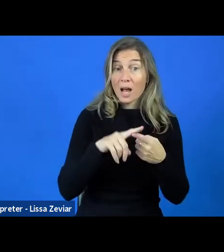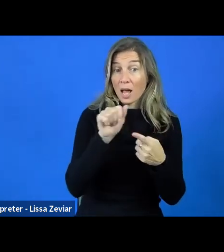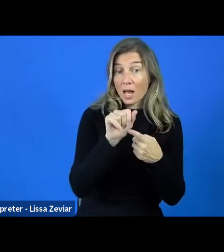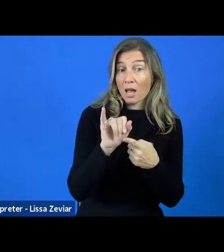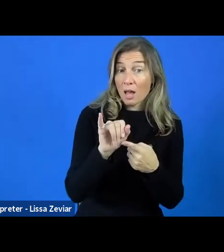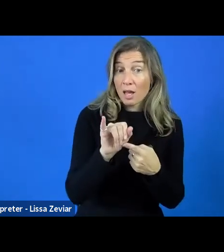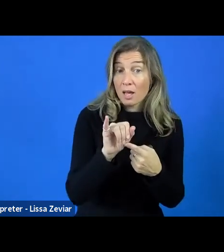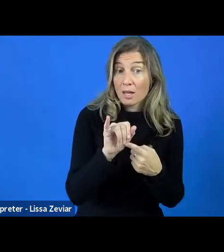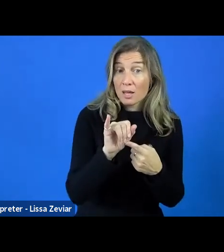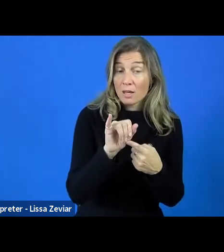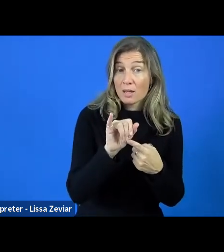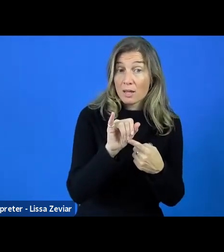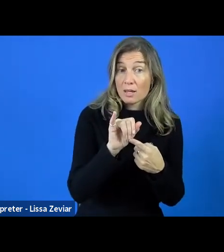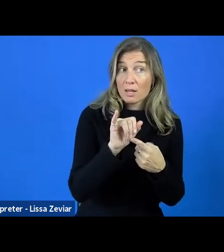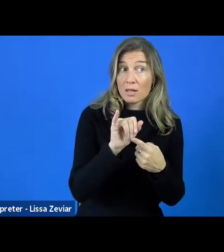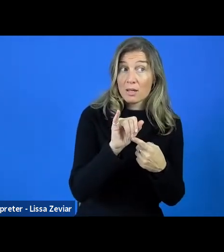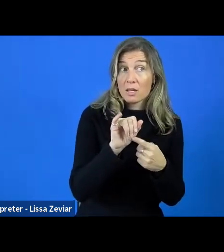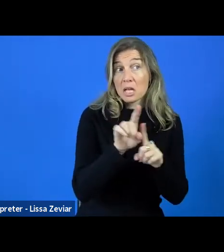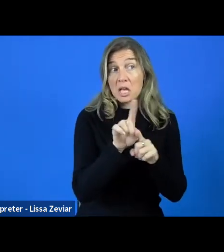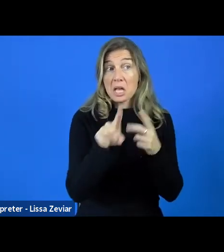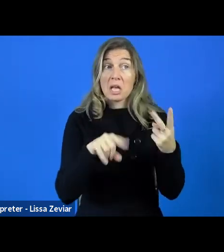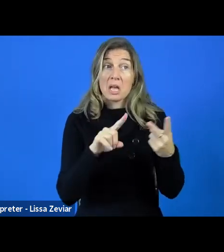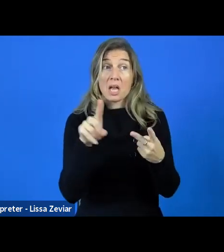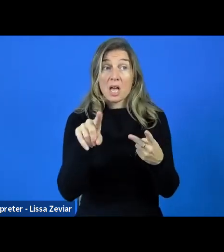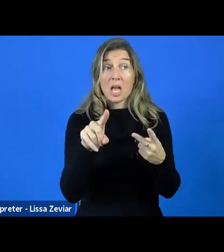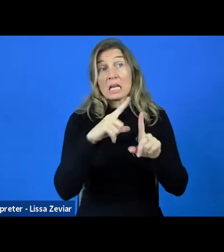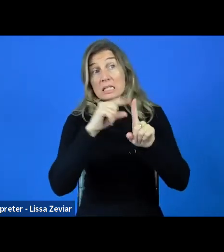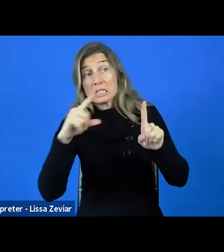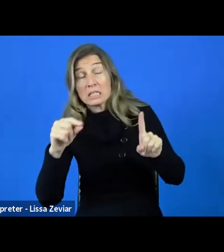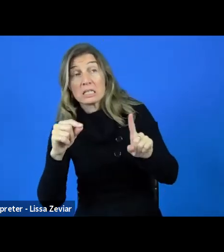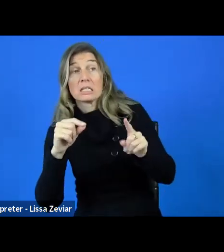use of digital technology as well as digital skills.